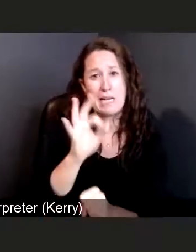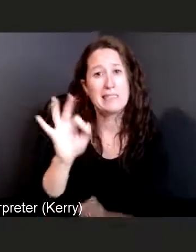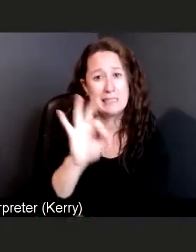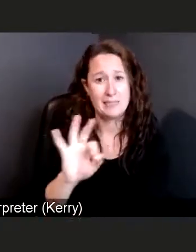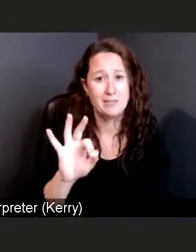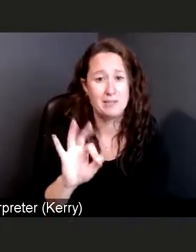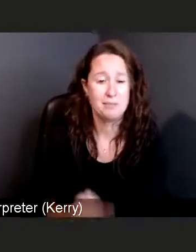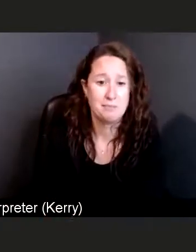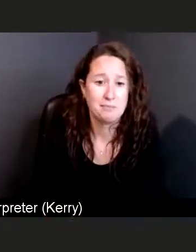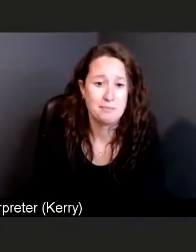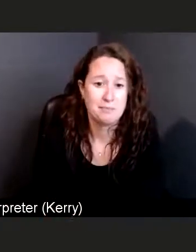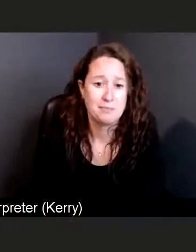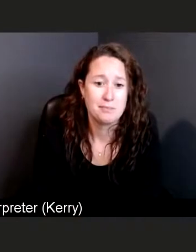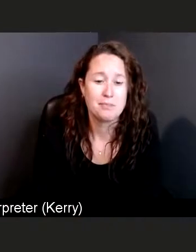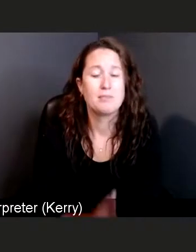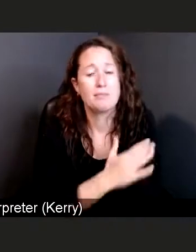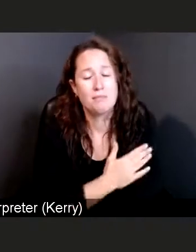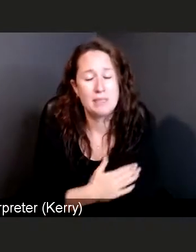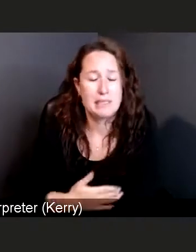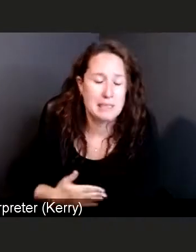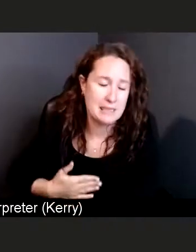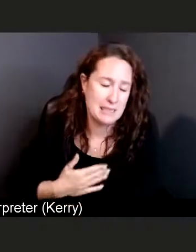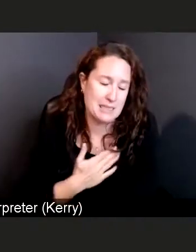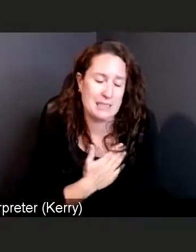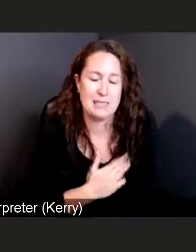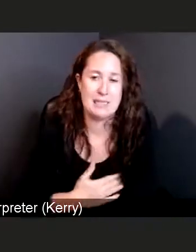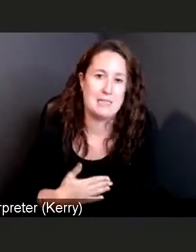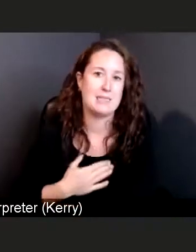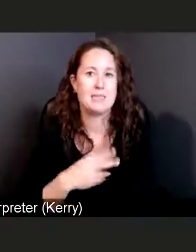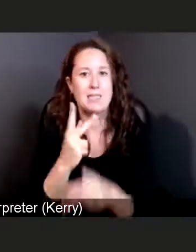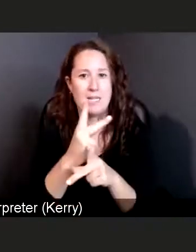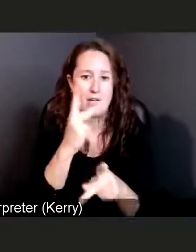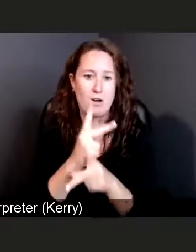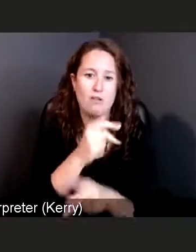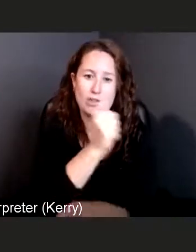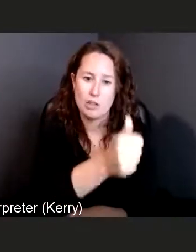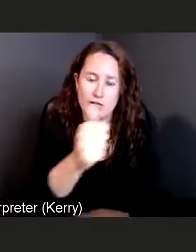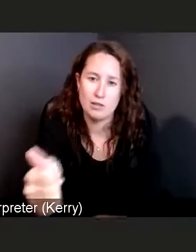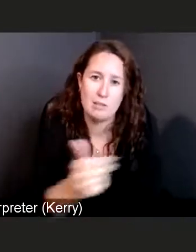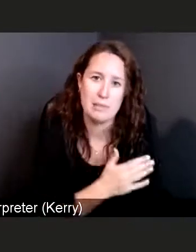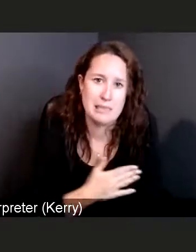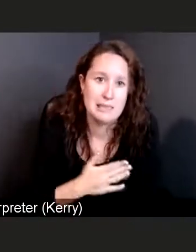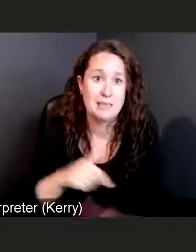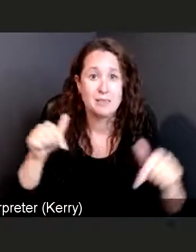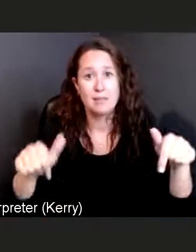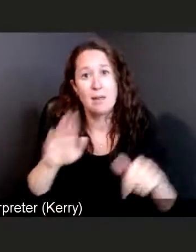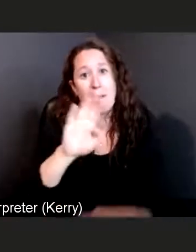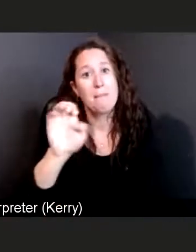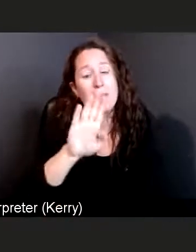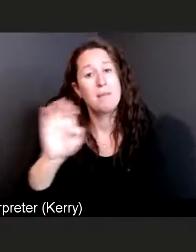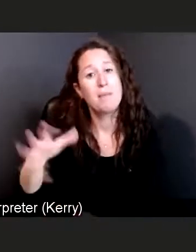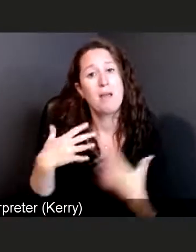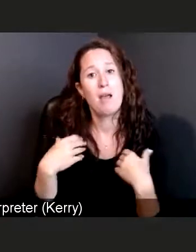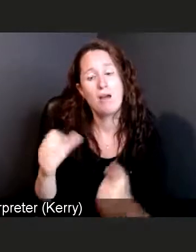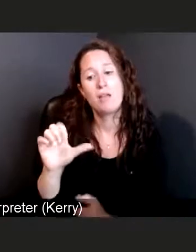So please, please, please take care of yourself. Beebe Healthcare has worked very hard to bring over 70 physicians,